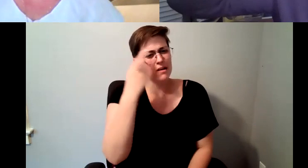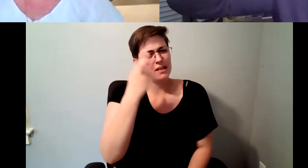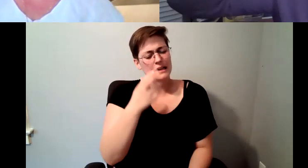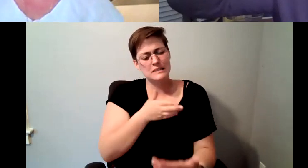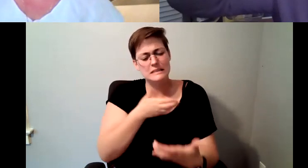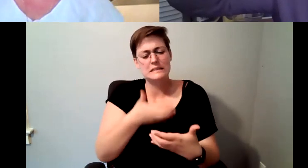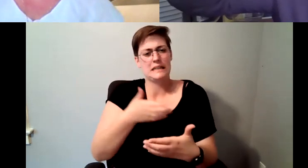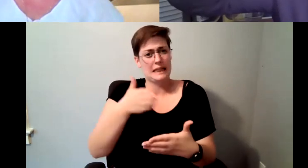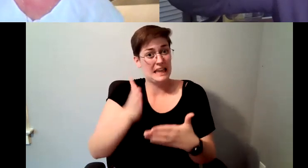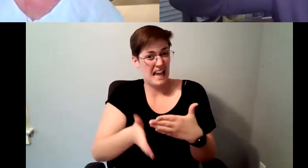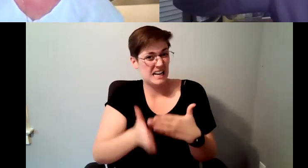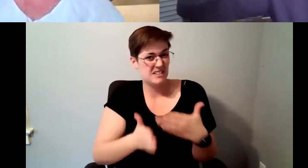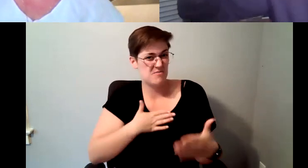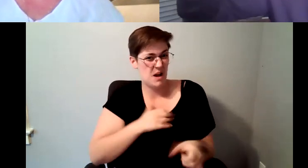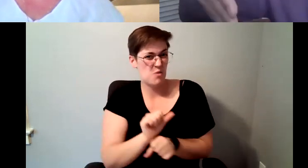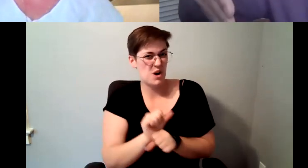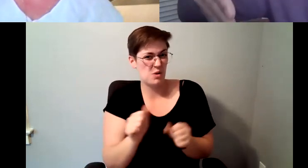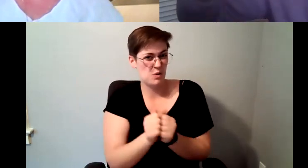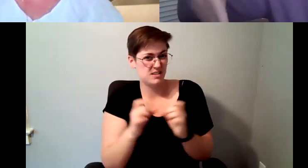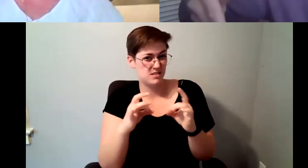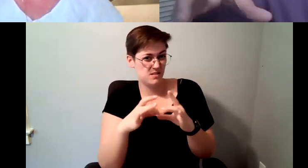have been I have lived through the entire.